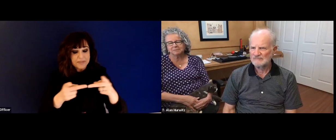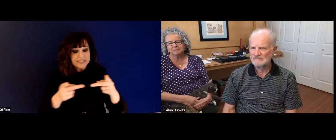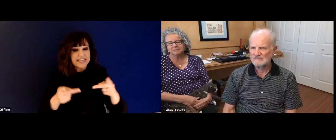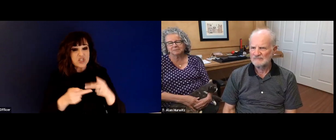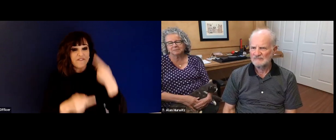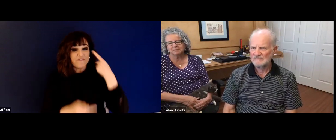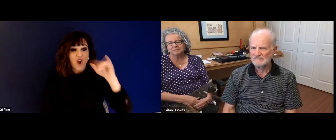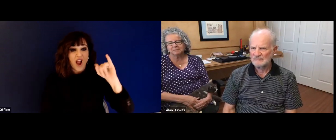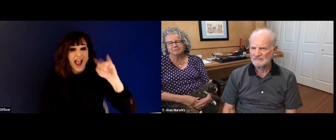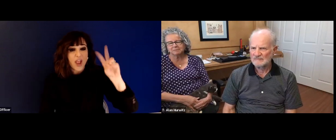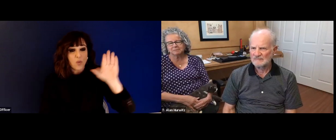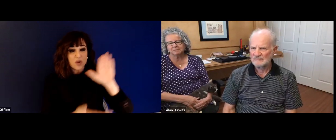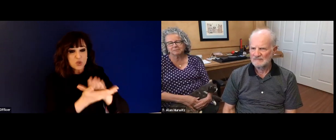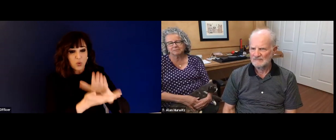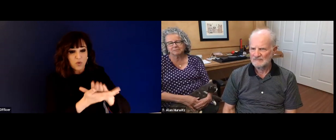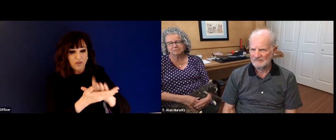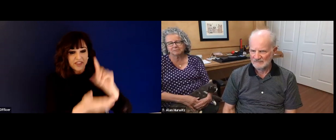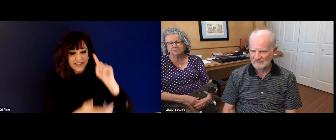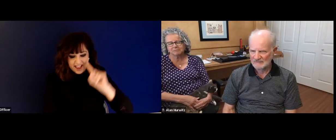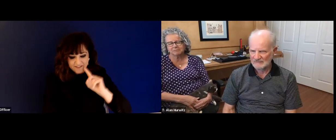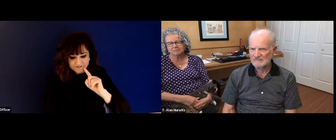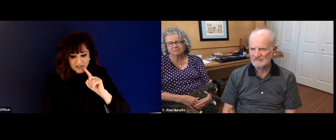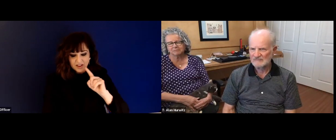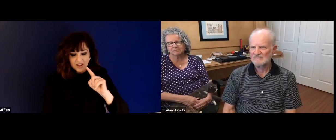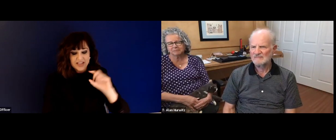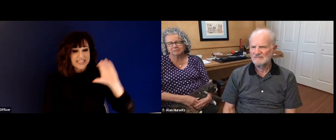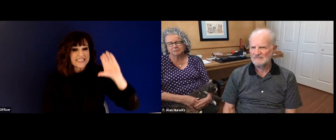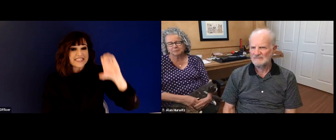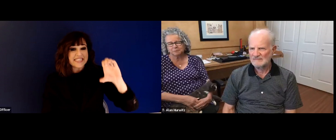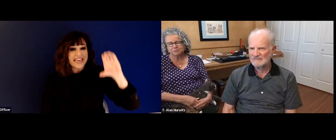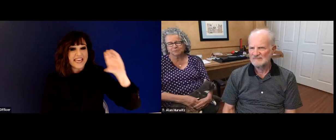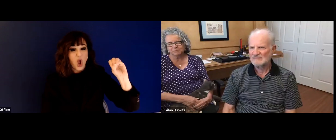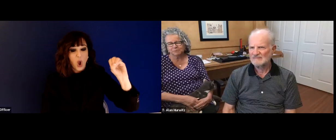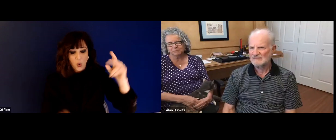different jobs if you applied for, for example, the